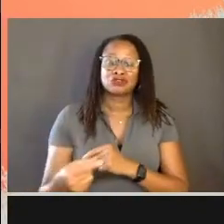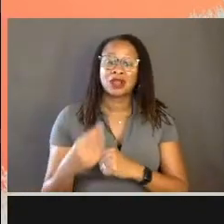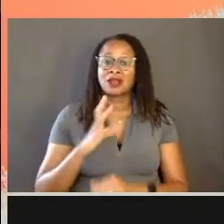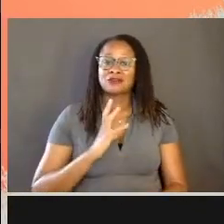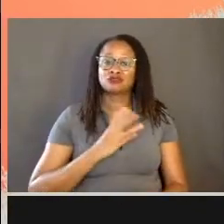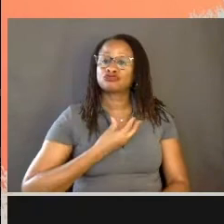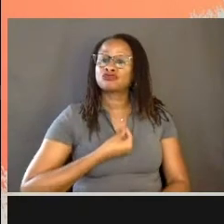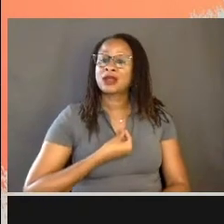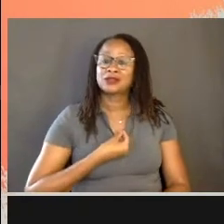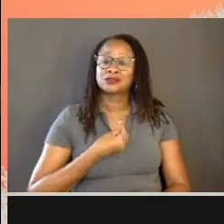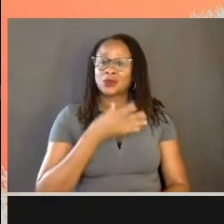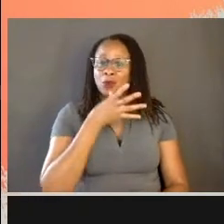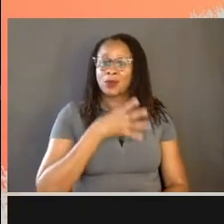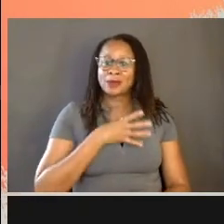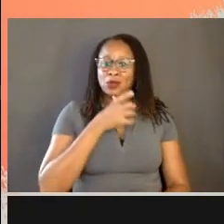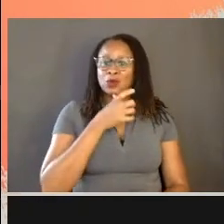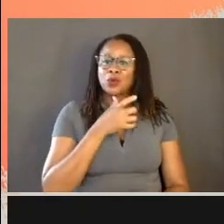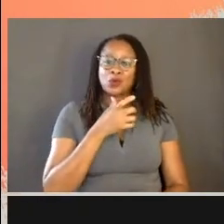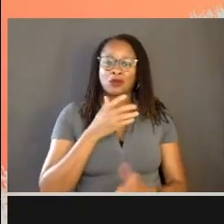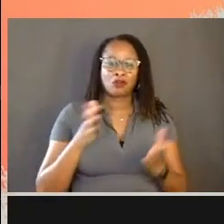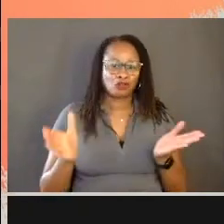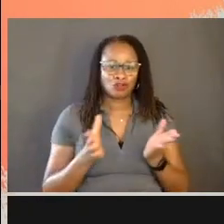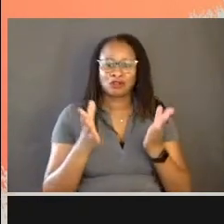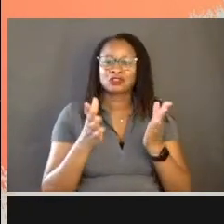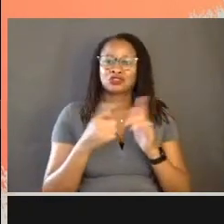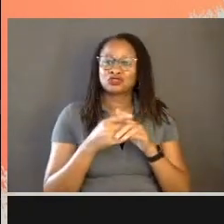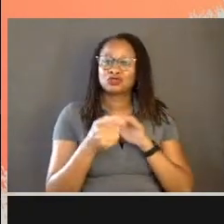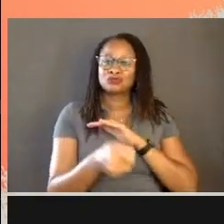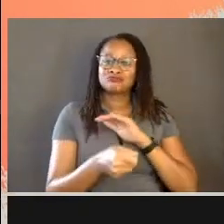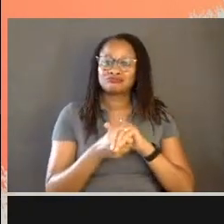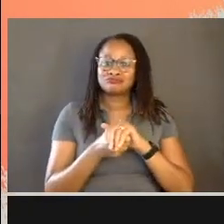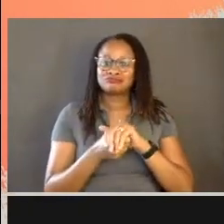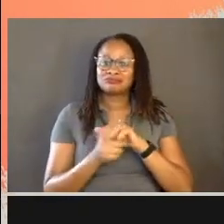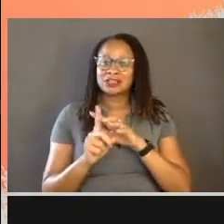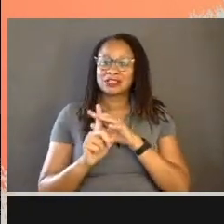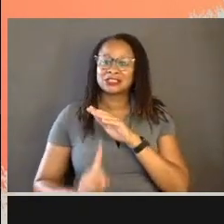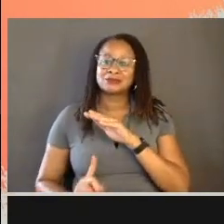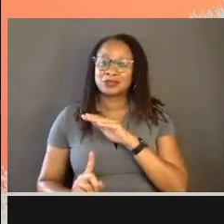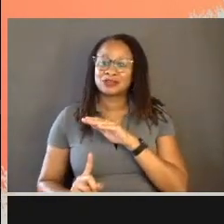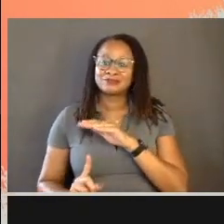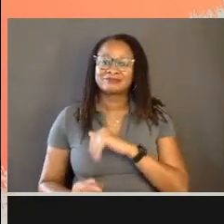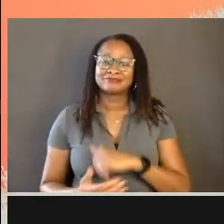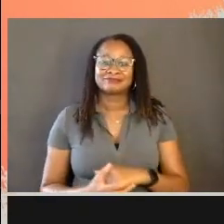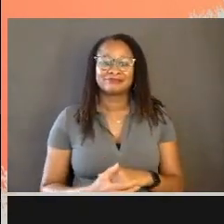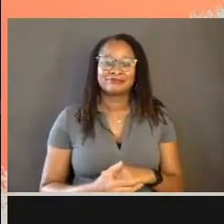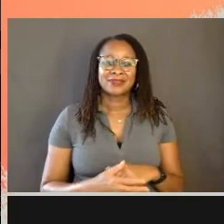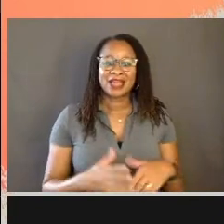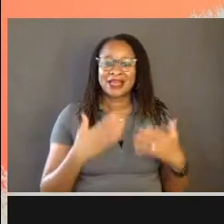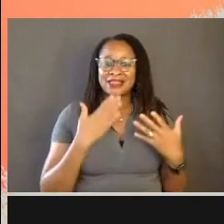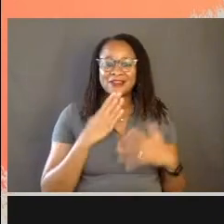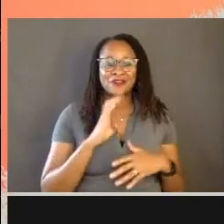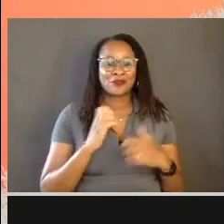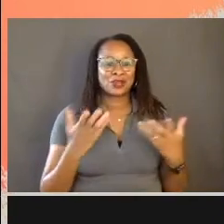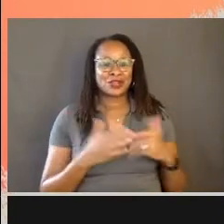who were encouraged to disappear. Thanks for being here. Thanks for having me.